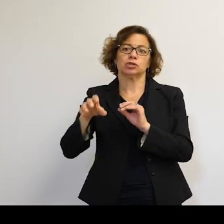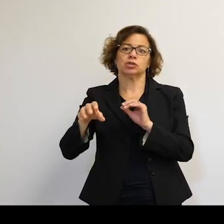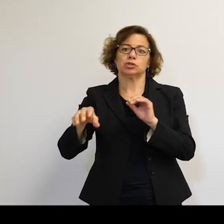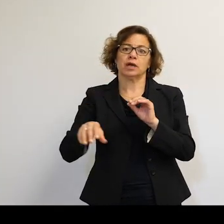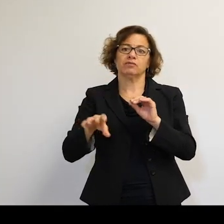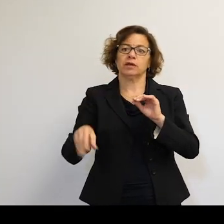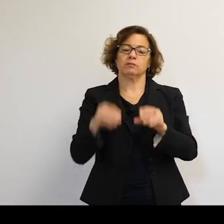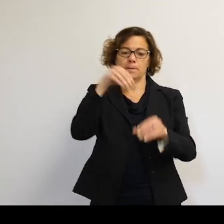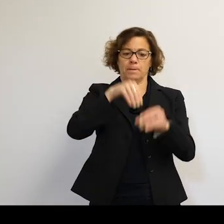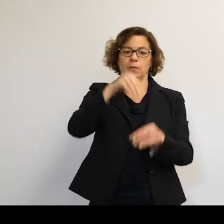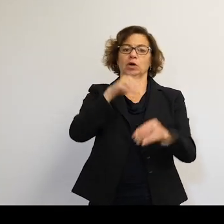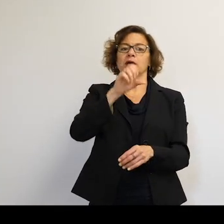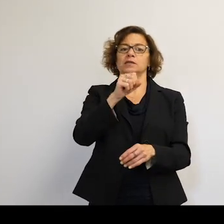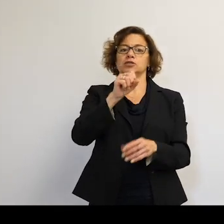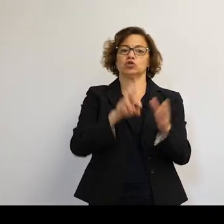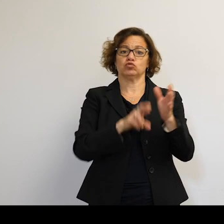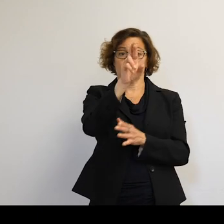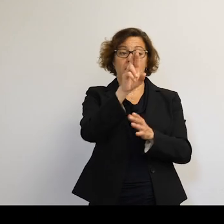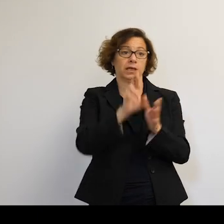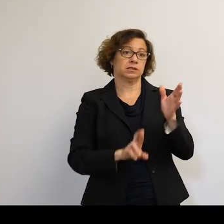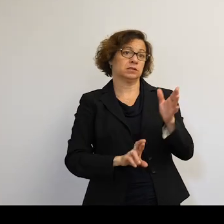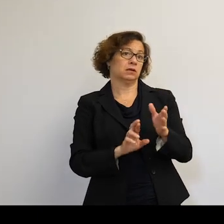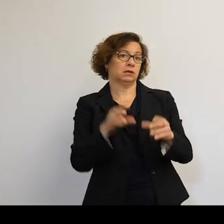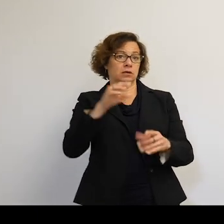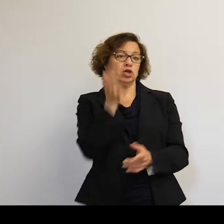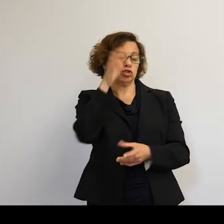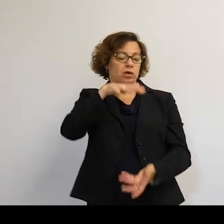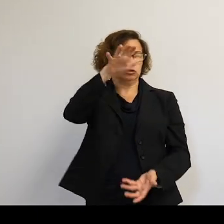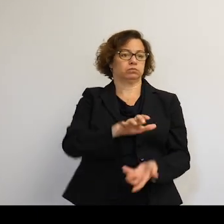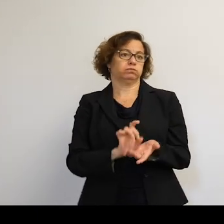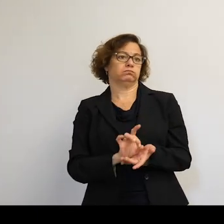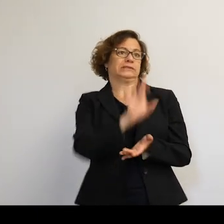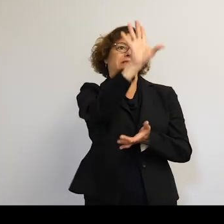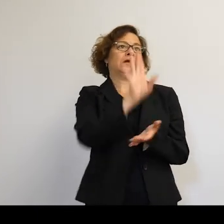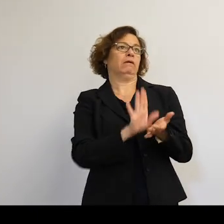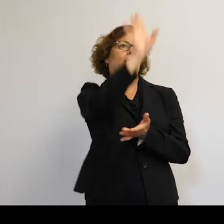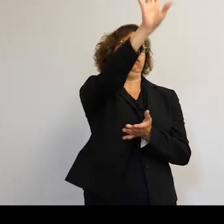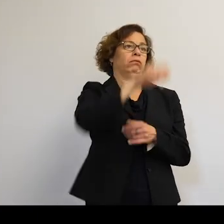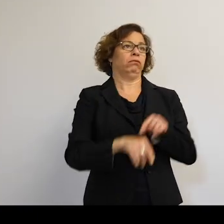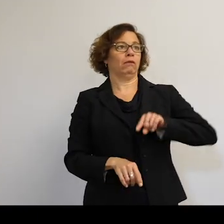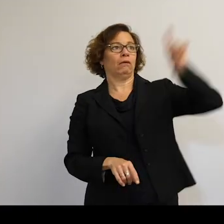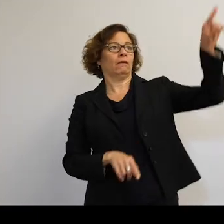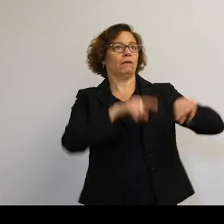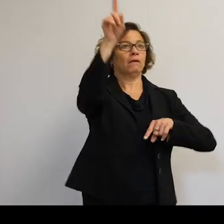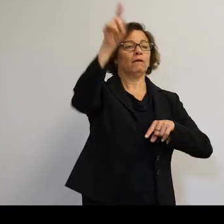into transport craft and burn in the atmosphere. So again, it may be silly and may affect the orbital dynamics